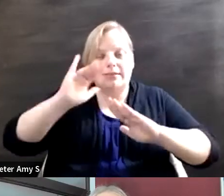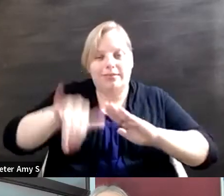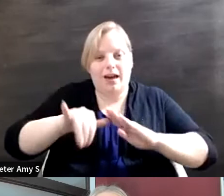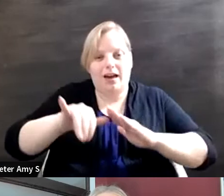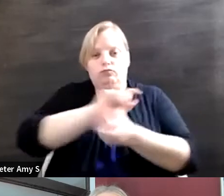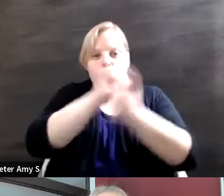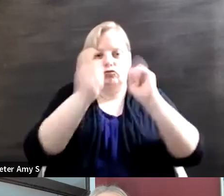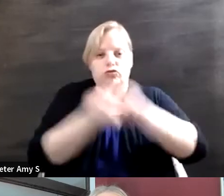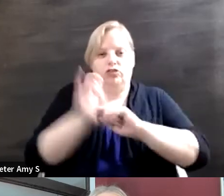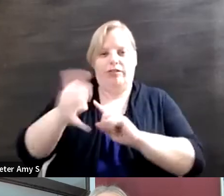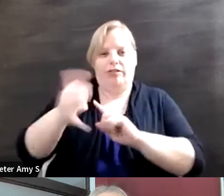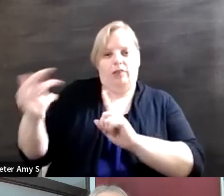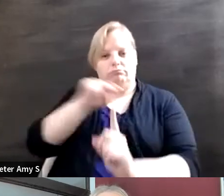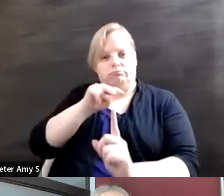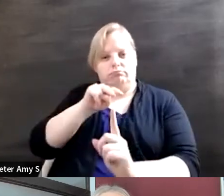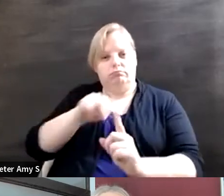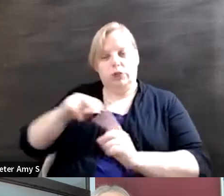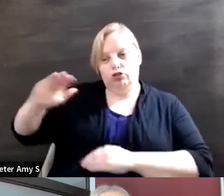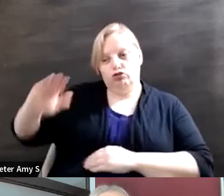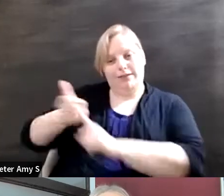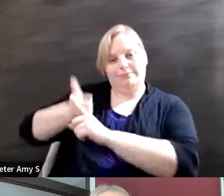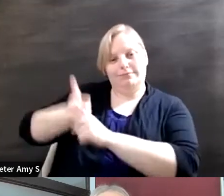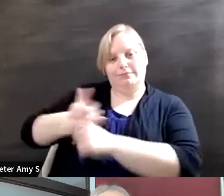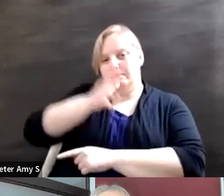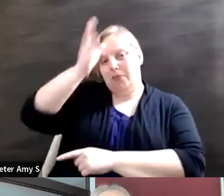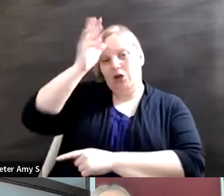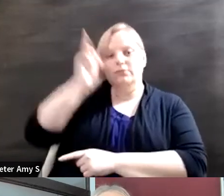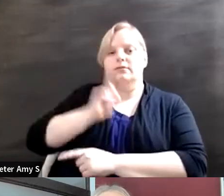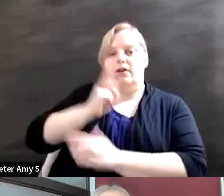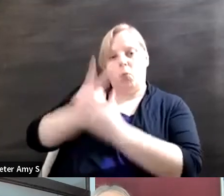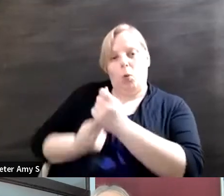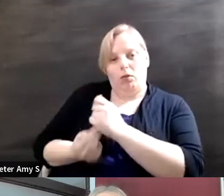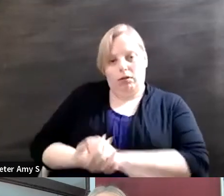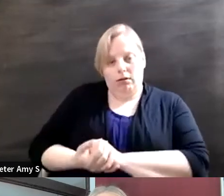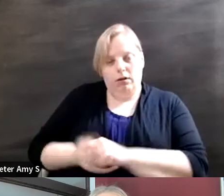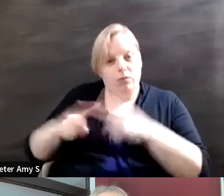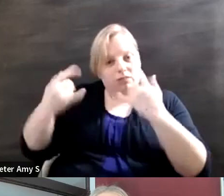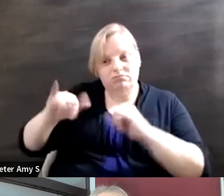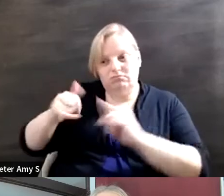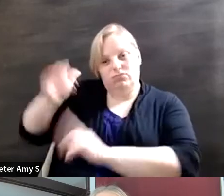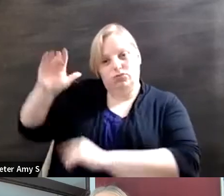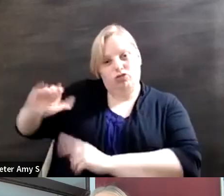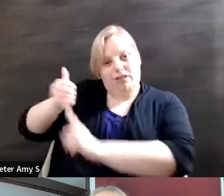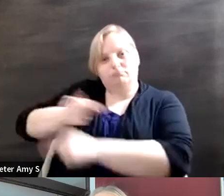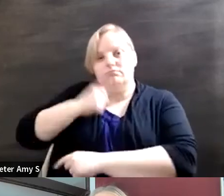child who has two two deaf parents and so but yet a hearing child and so I think that sometimes you